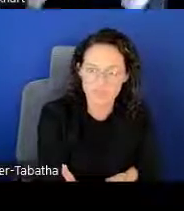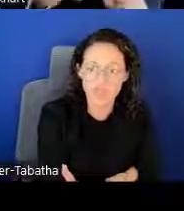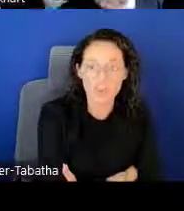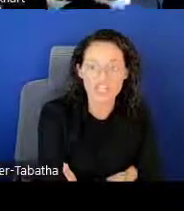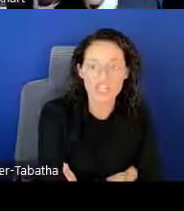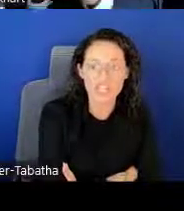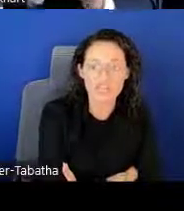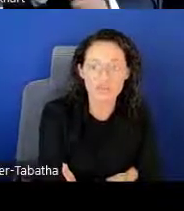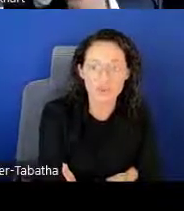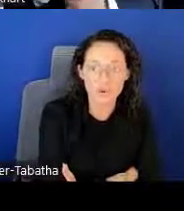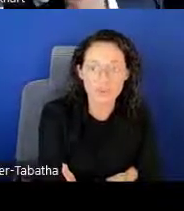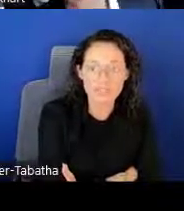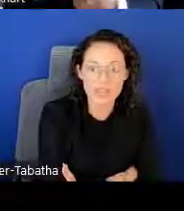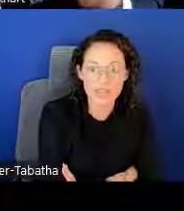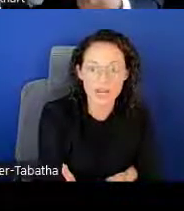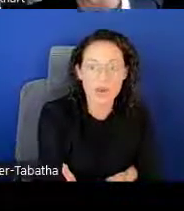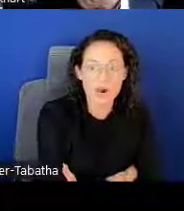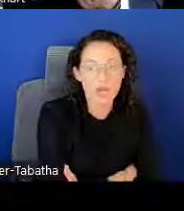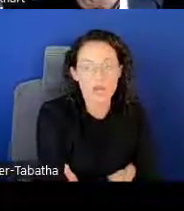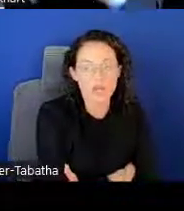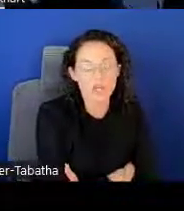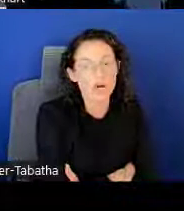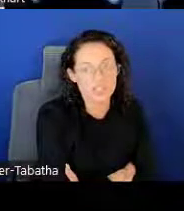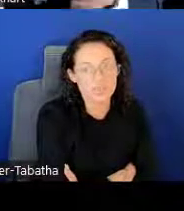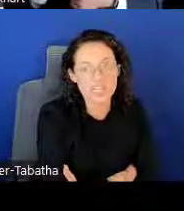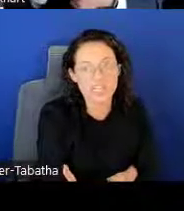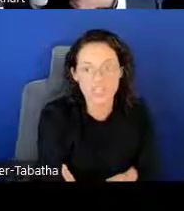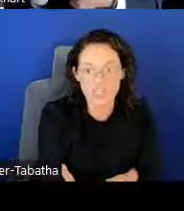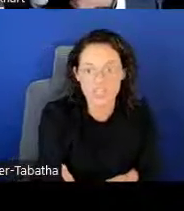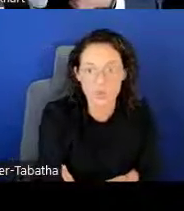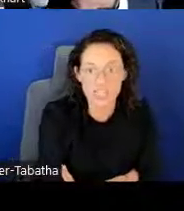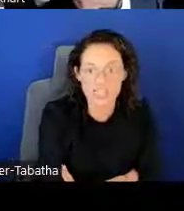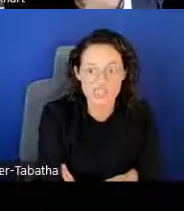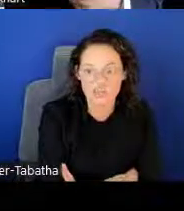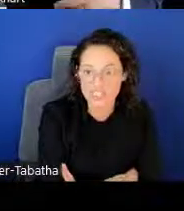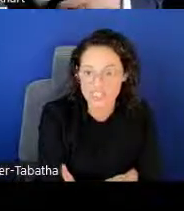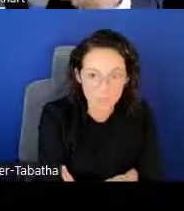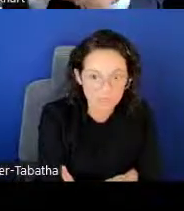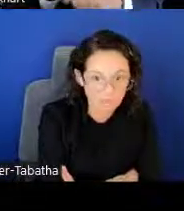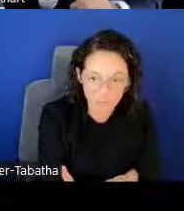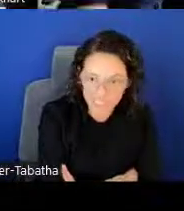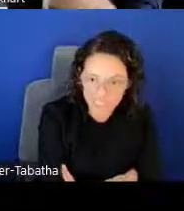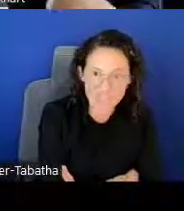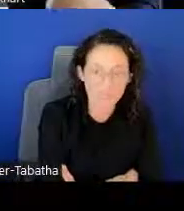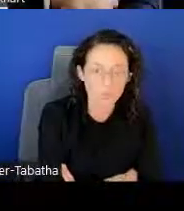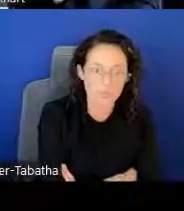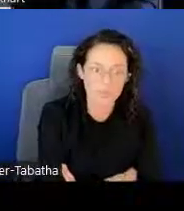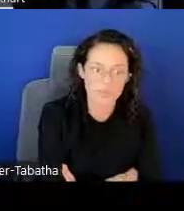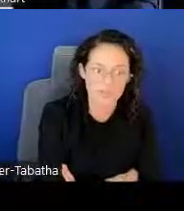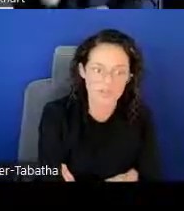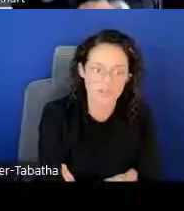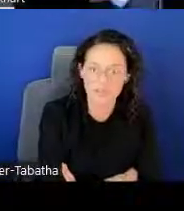So educational loans that could also be converted to a service obligation will not be covered.